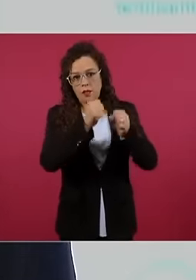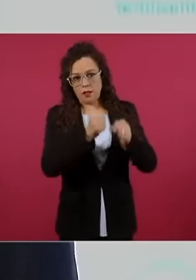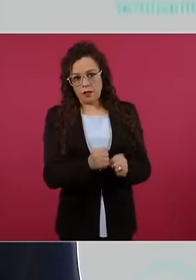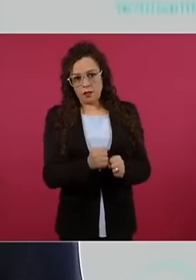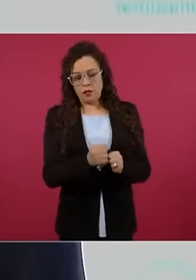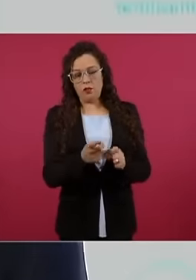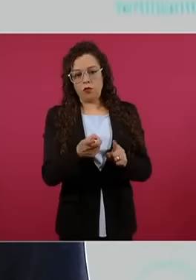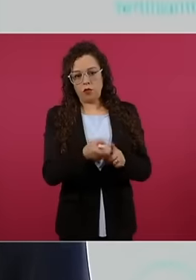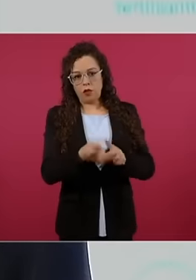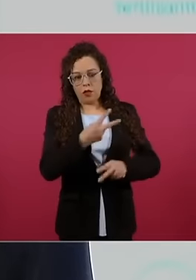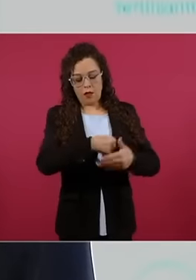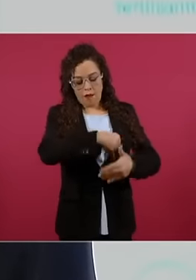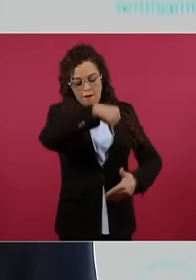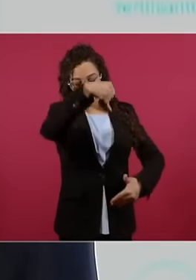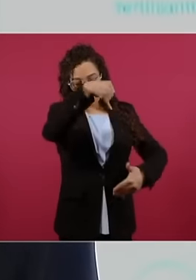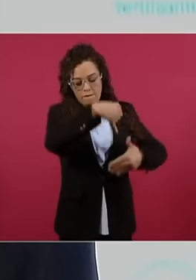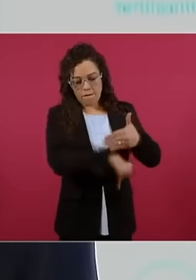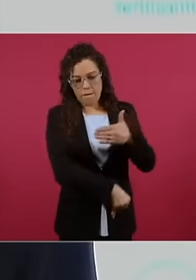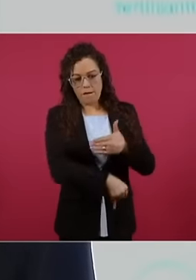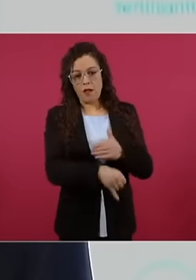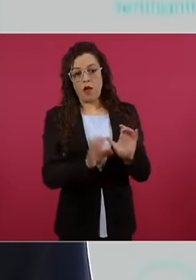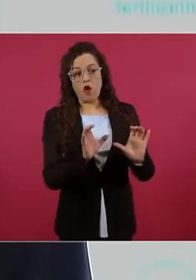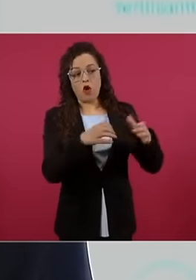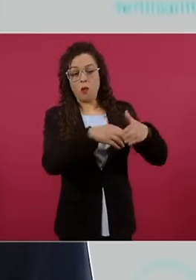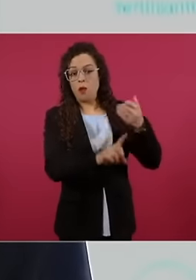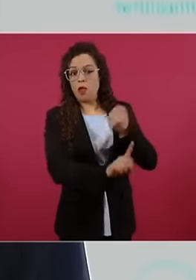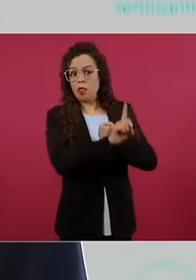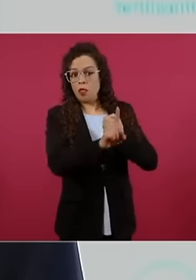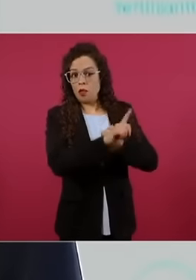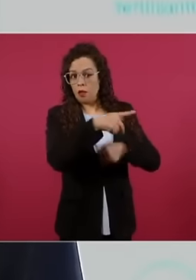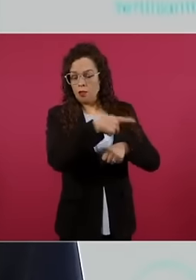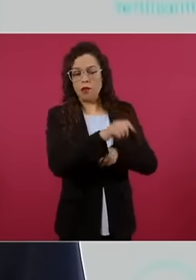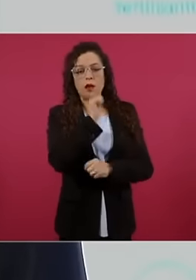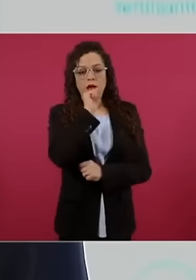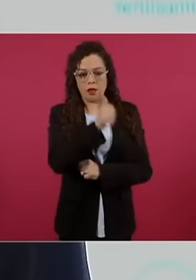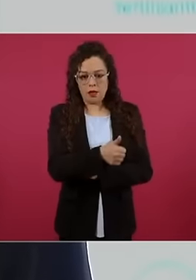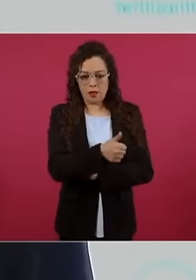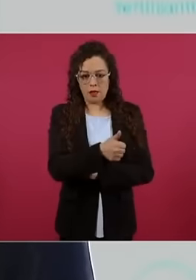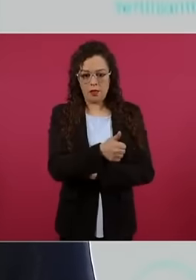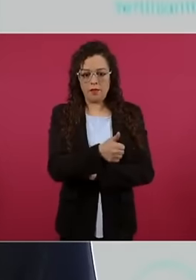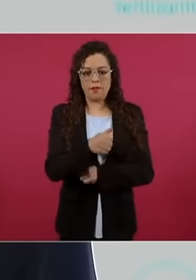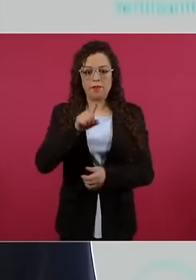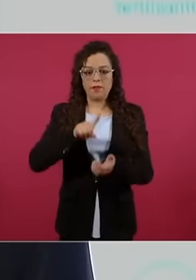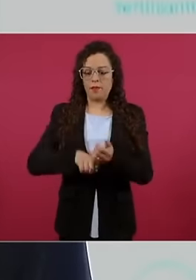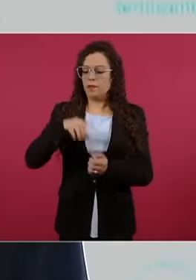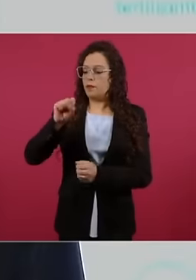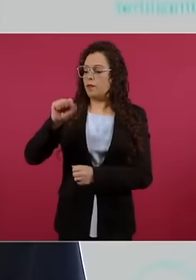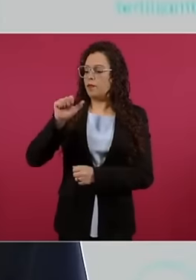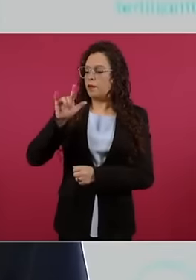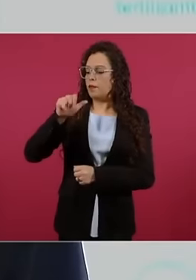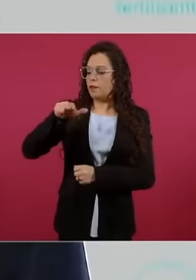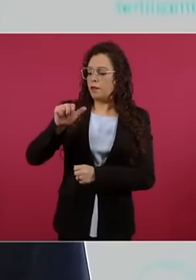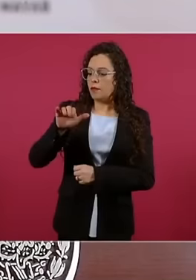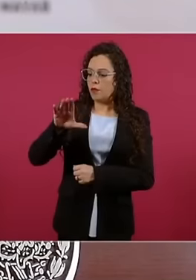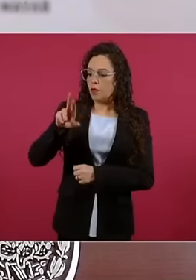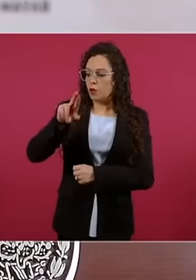communities and a source that is going to build a desalination plant in Salina Cruz to have sea water and